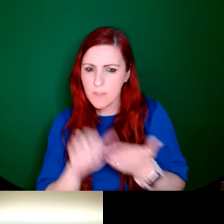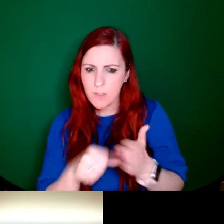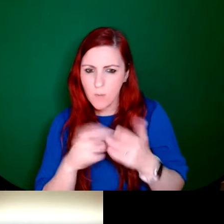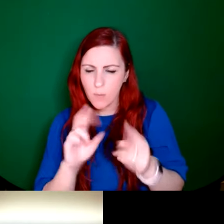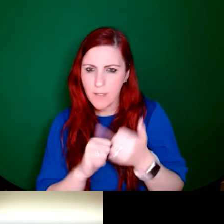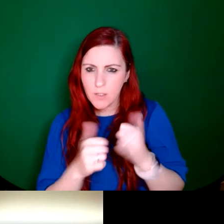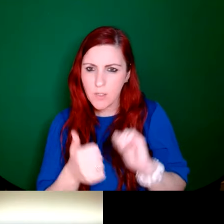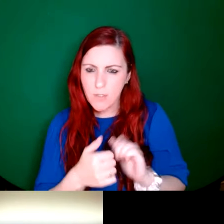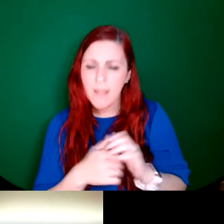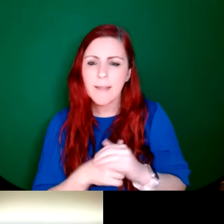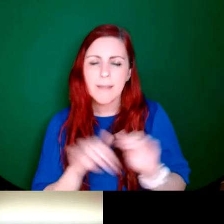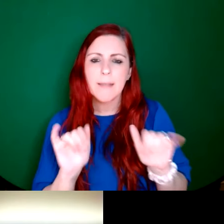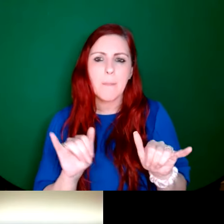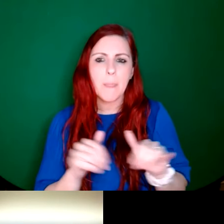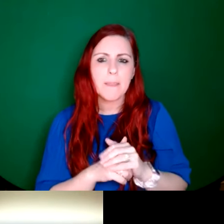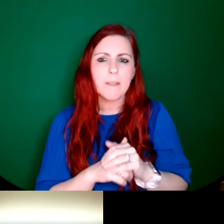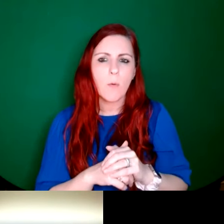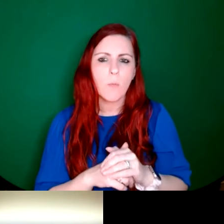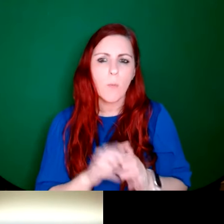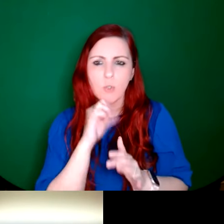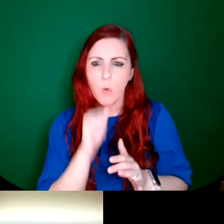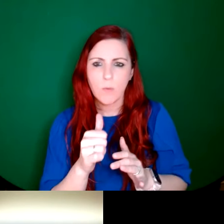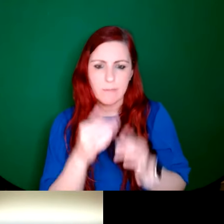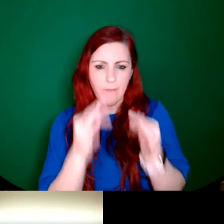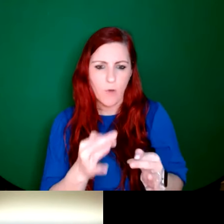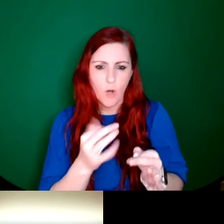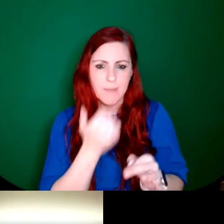Marie Lynch: Absolutely. So we don't have dates set in stone yet. But it'll